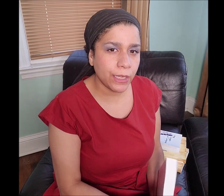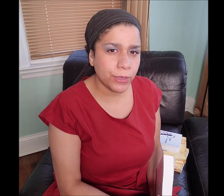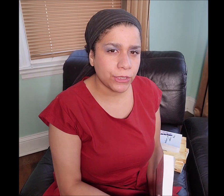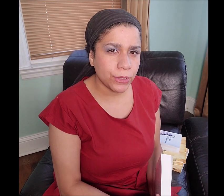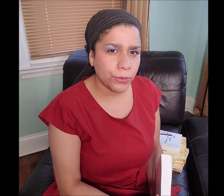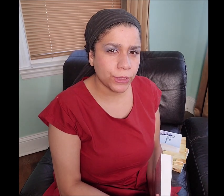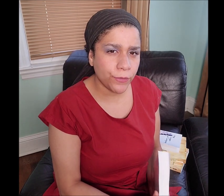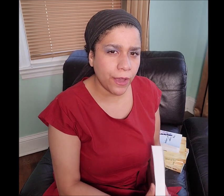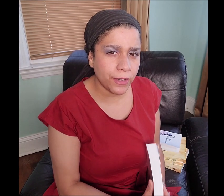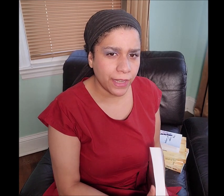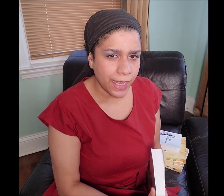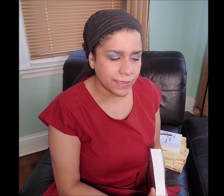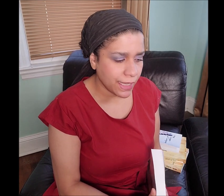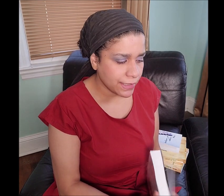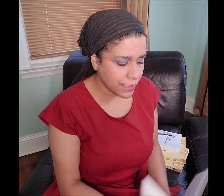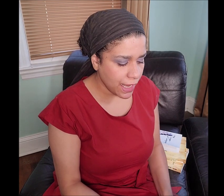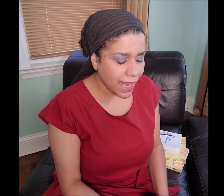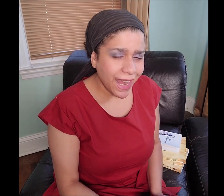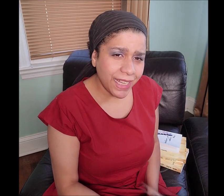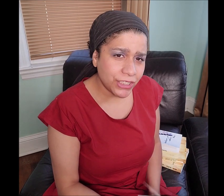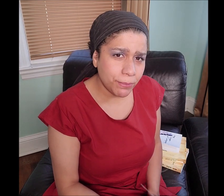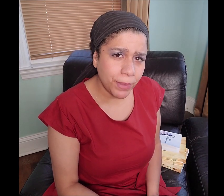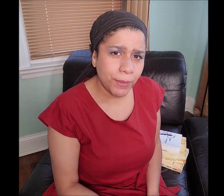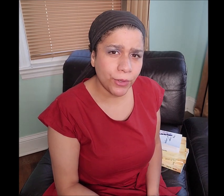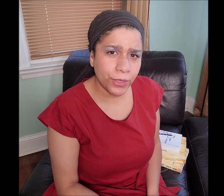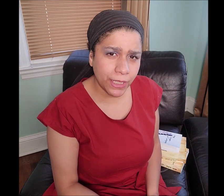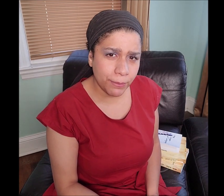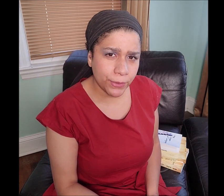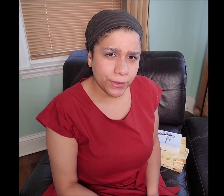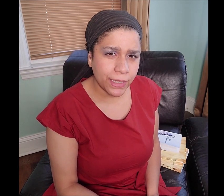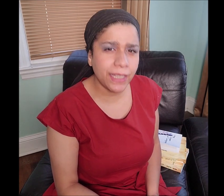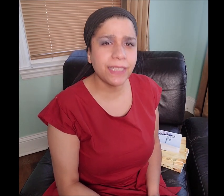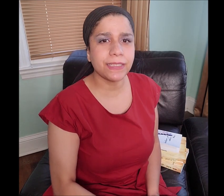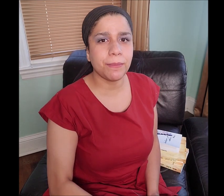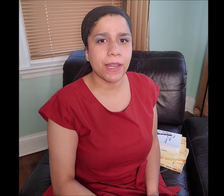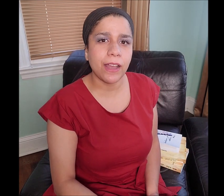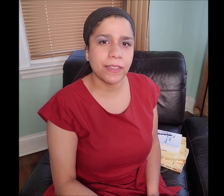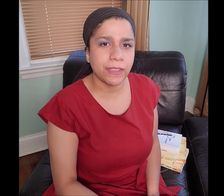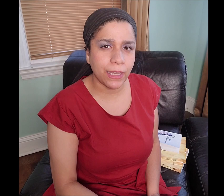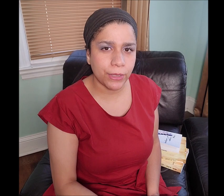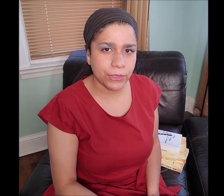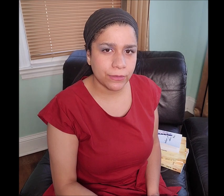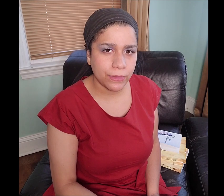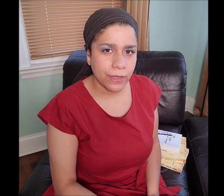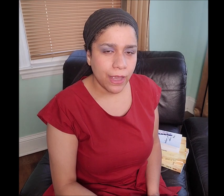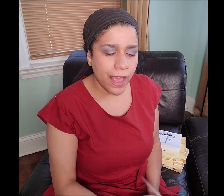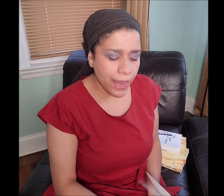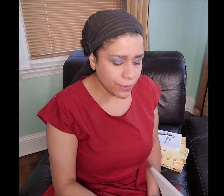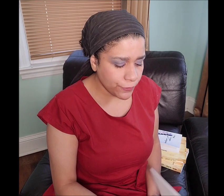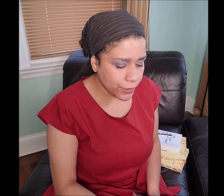language was founded in hand signs. Ancient Biblical Hebrew is the Manakahthey 𐤌𐤍𐤇𐤕𐤉 language.